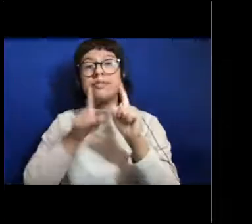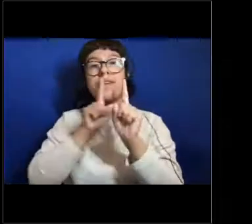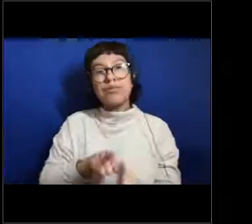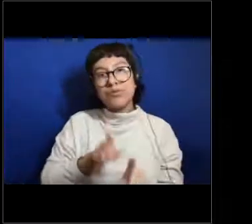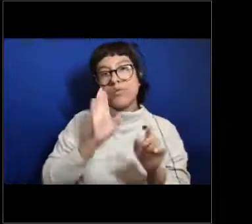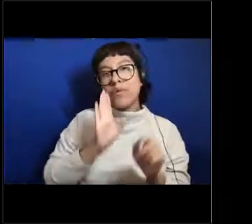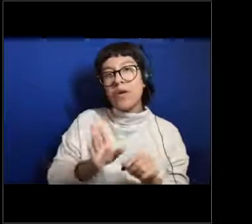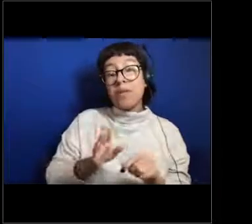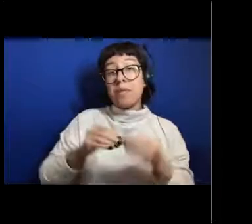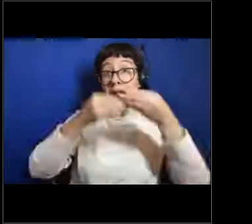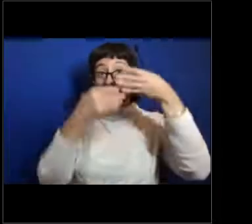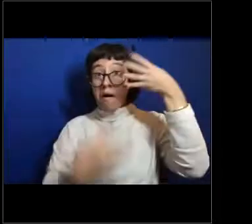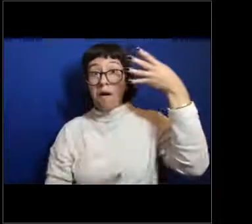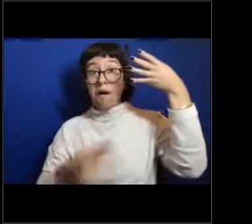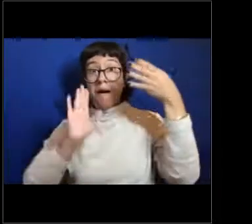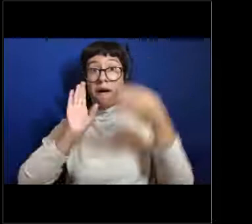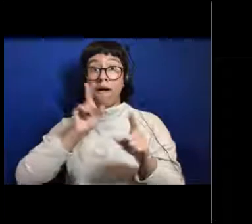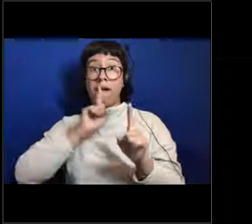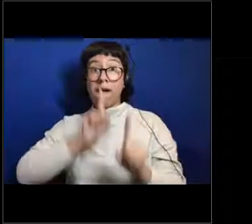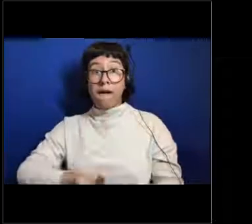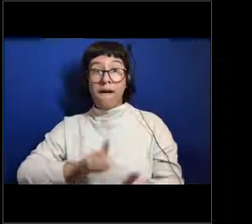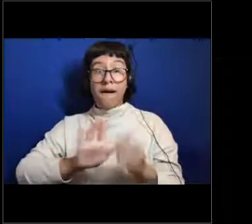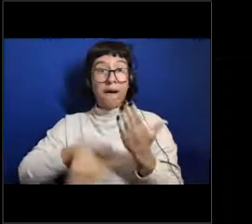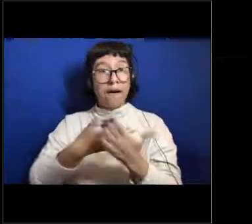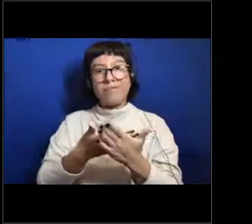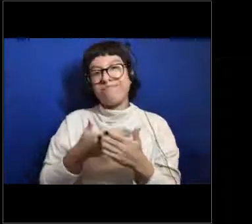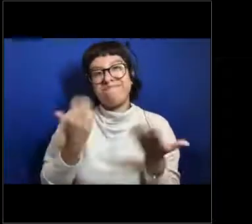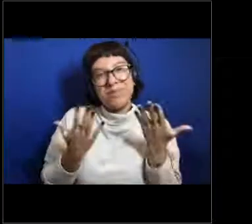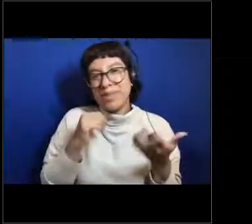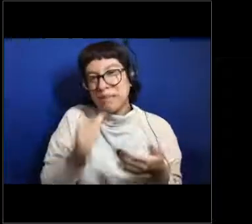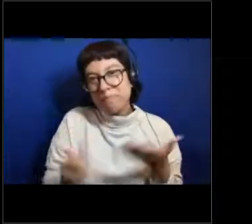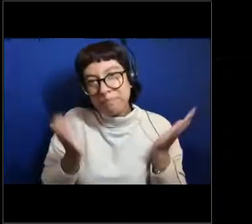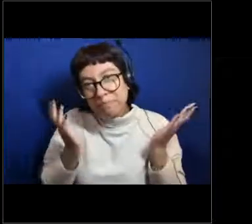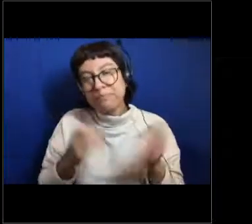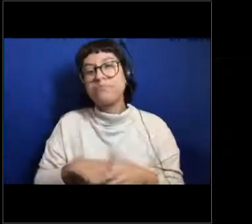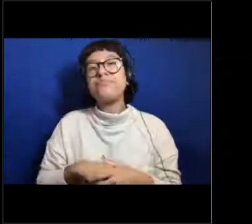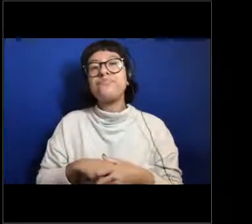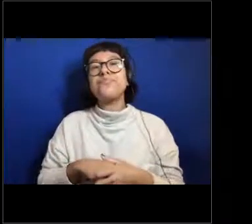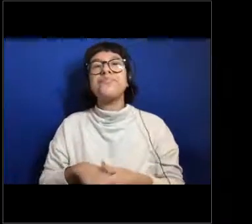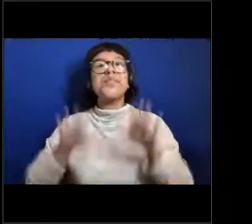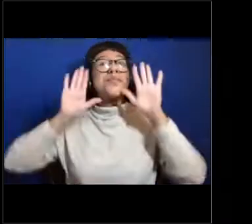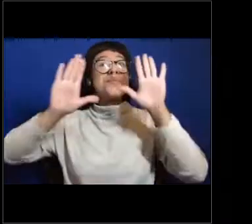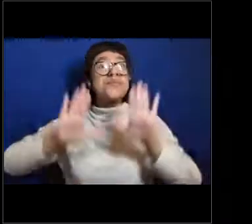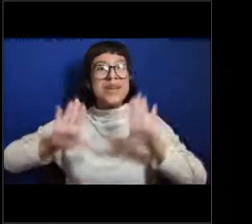but we'll answer as many as we can. Now this is going to be a great intro to Halloween